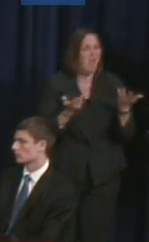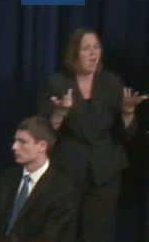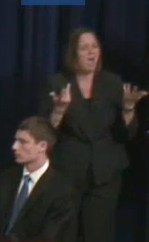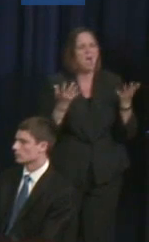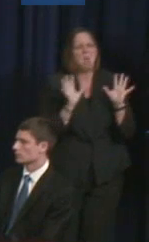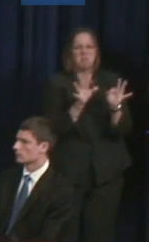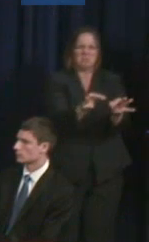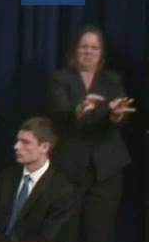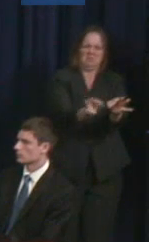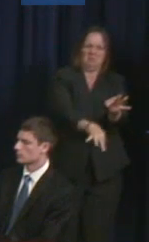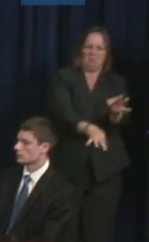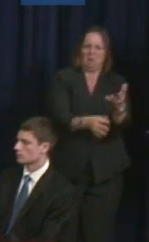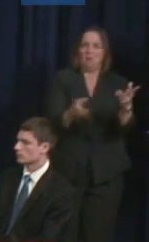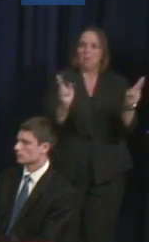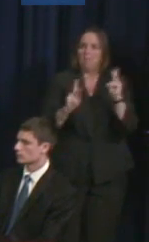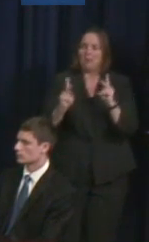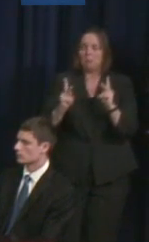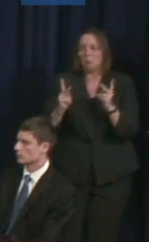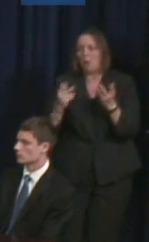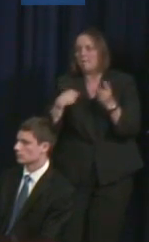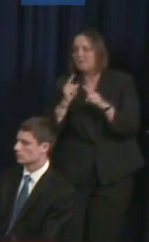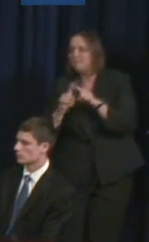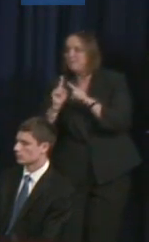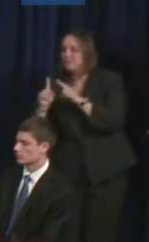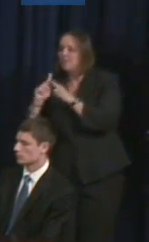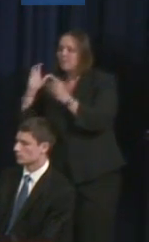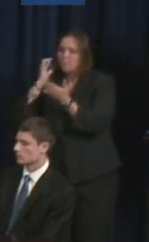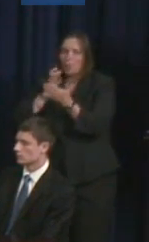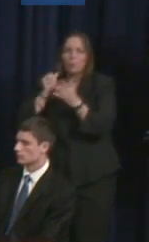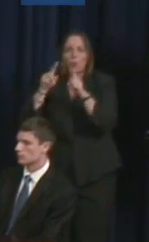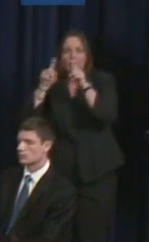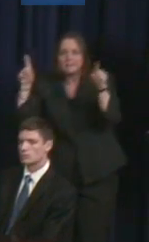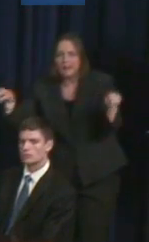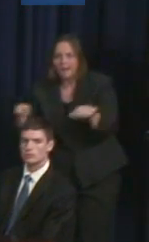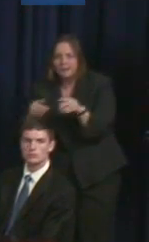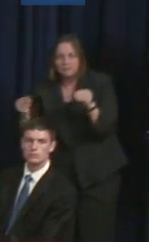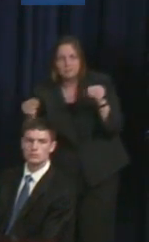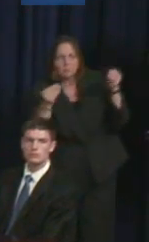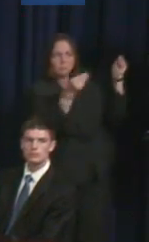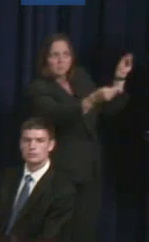submitting photos, holding signs saying that, you know, "I live with mental illness," and allowing them